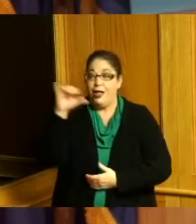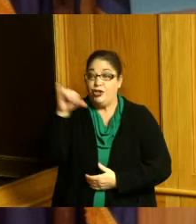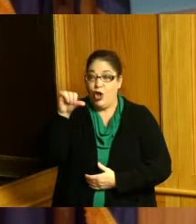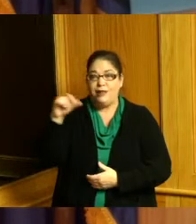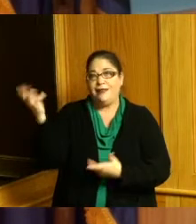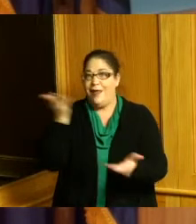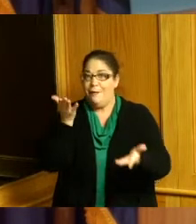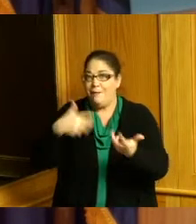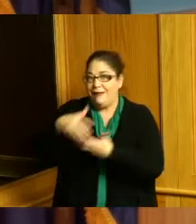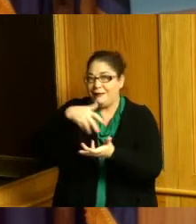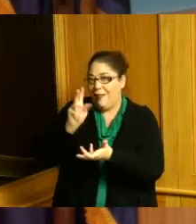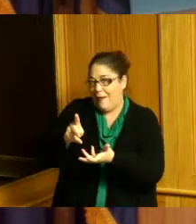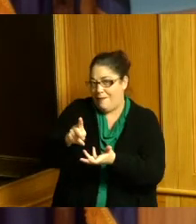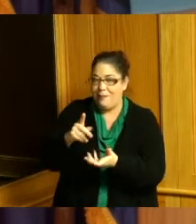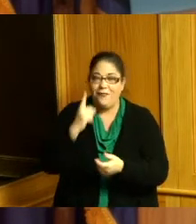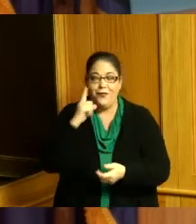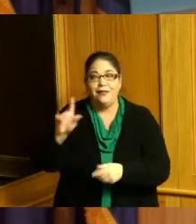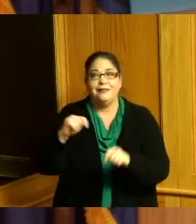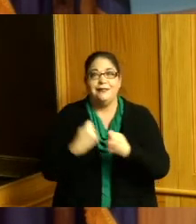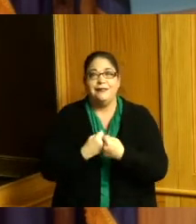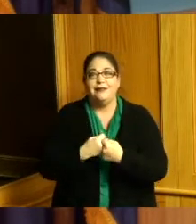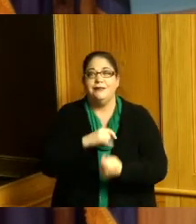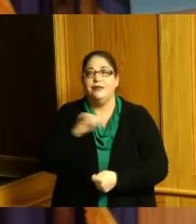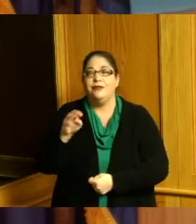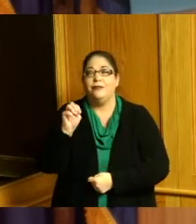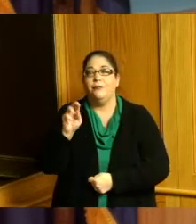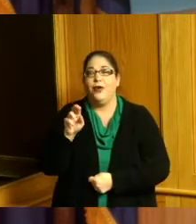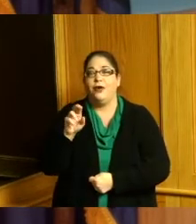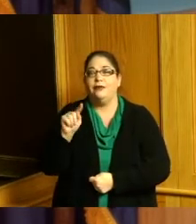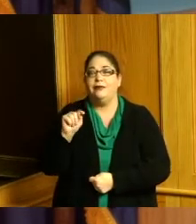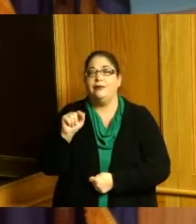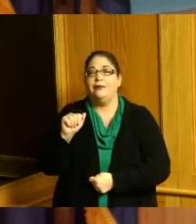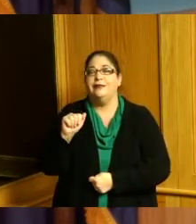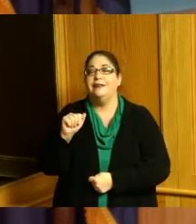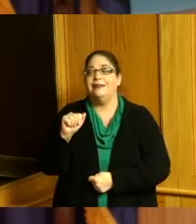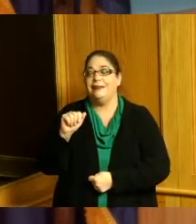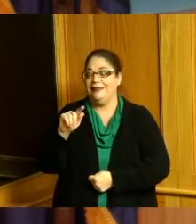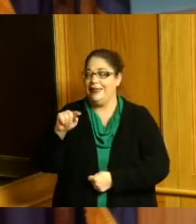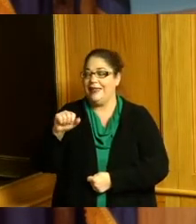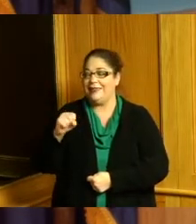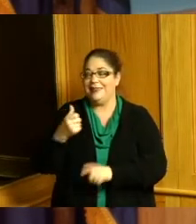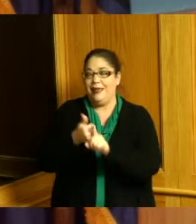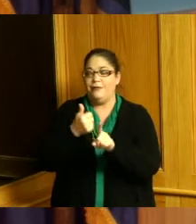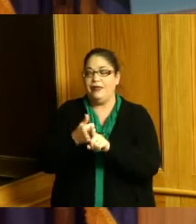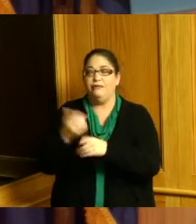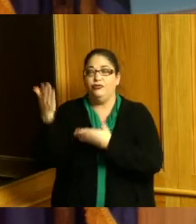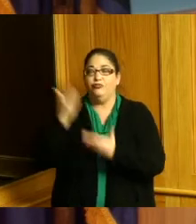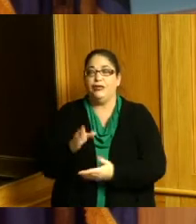and I want to look for Ja'Marr Chase to bring the bayou flavor so good luck to the Bengals and let's